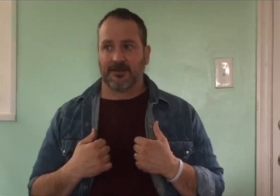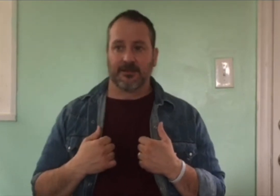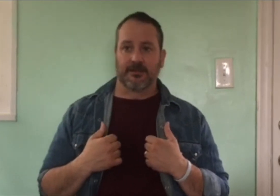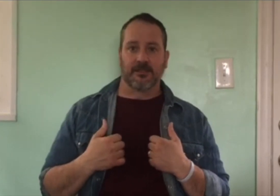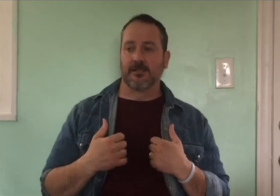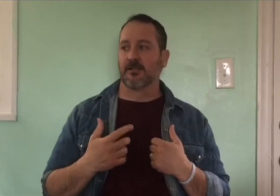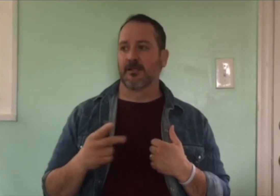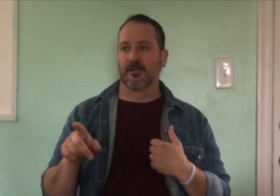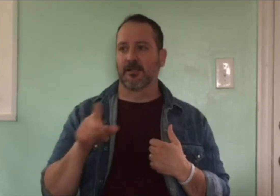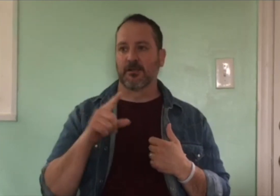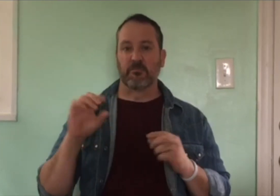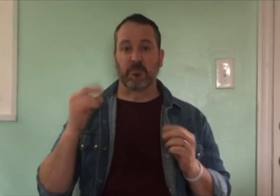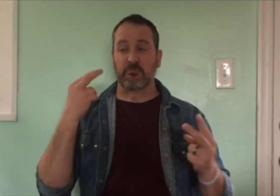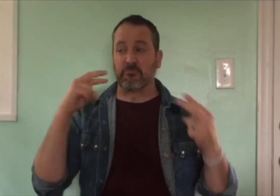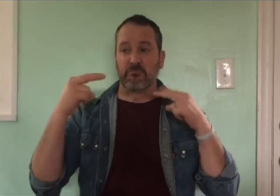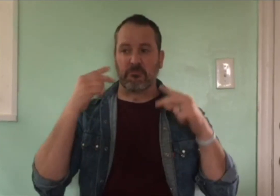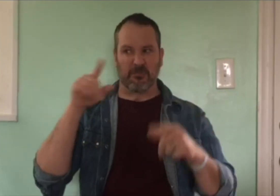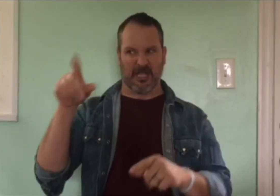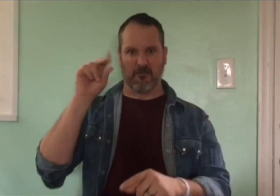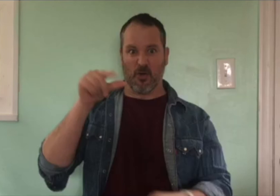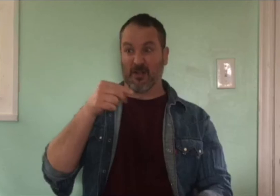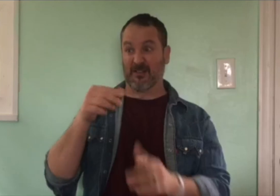Everyone ignored me. No one made fun of me. When I saw that same boy who called me a fag the previous day